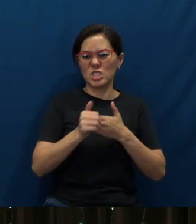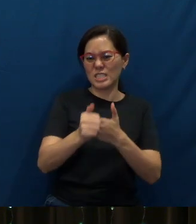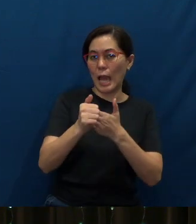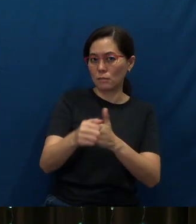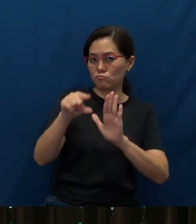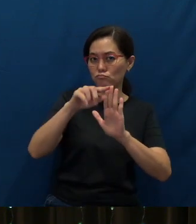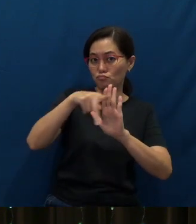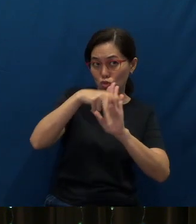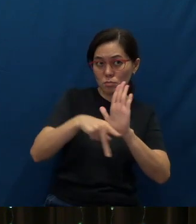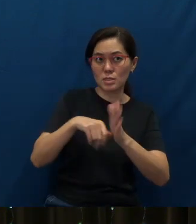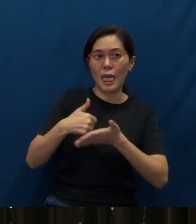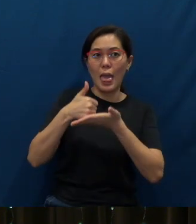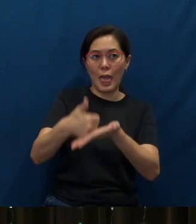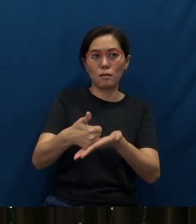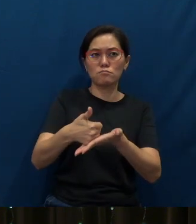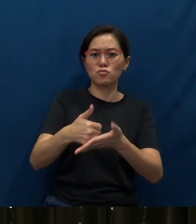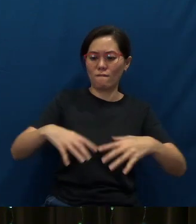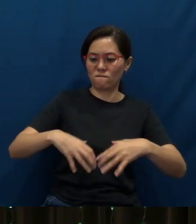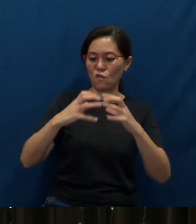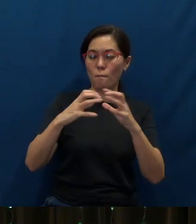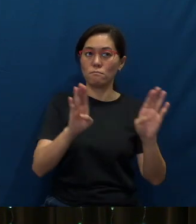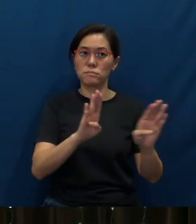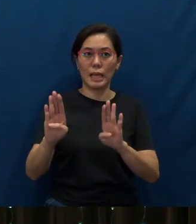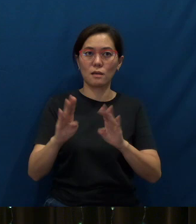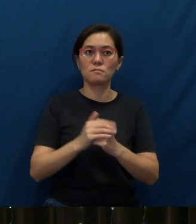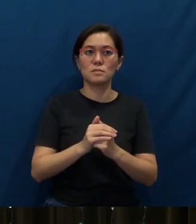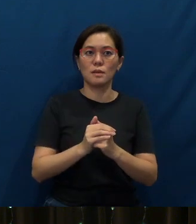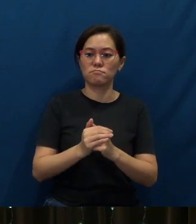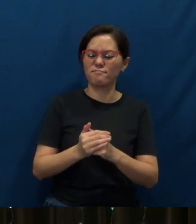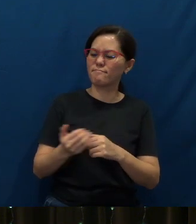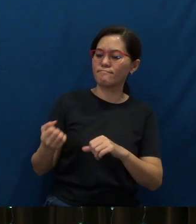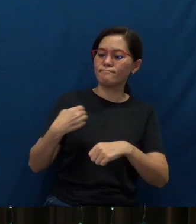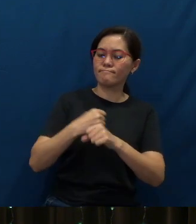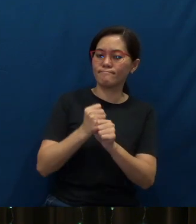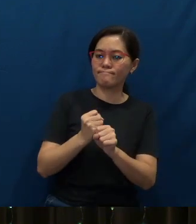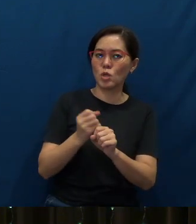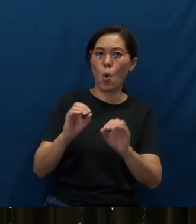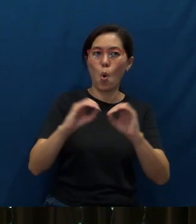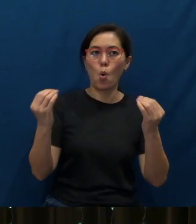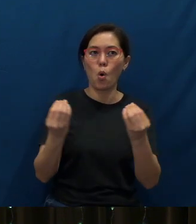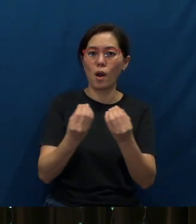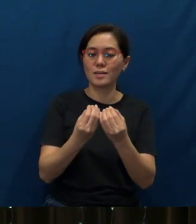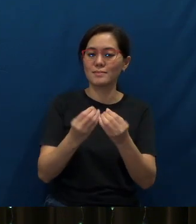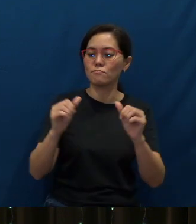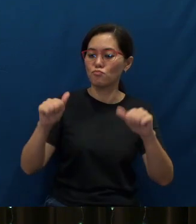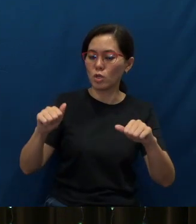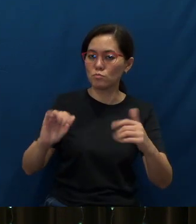that help to shape our behavior to enable the organization to reach its goals.